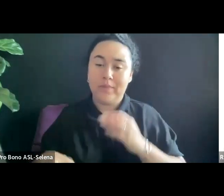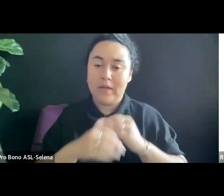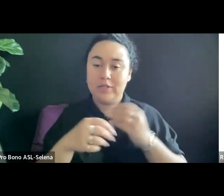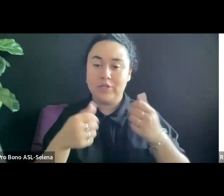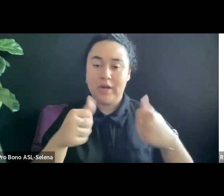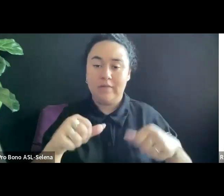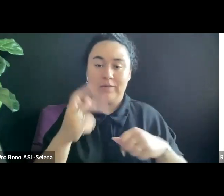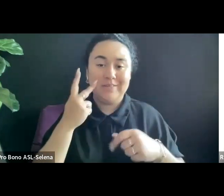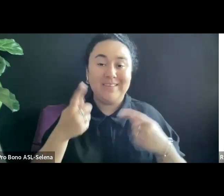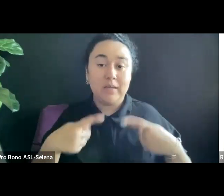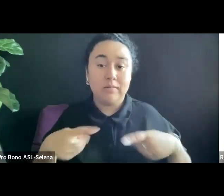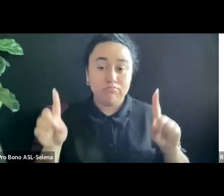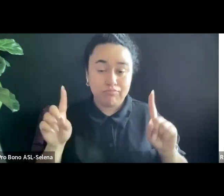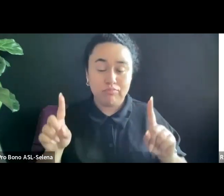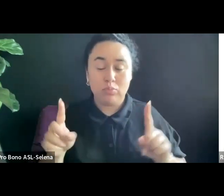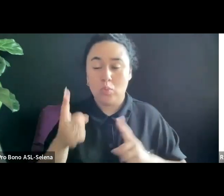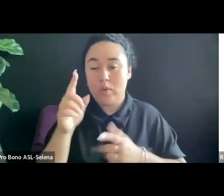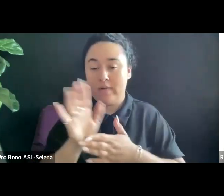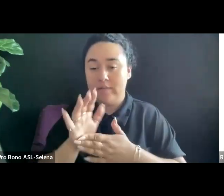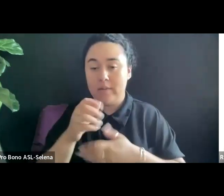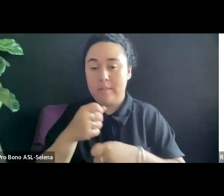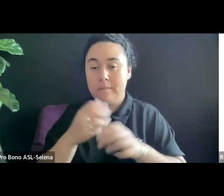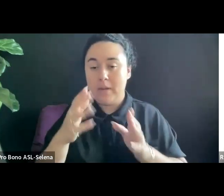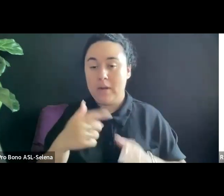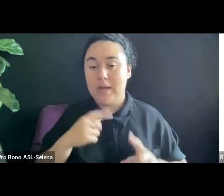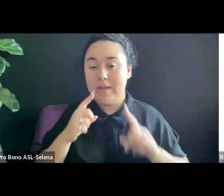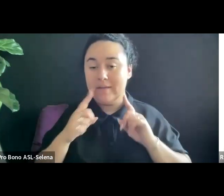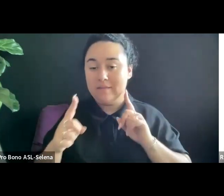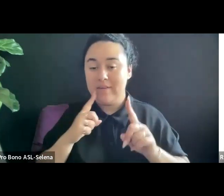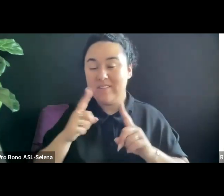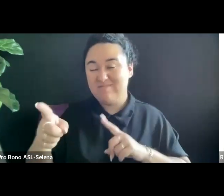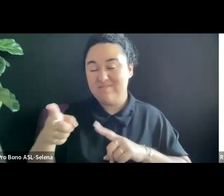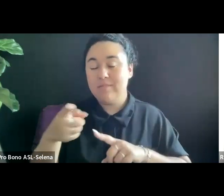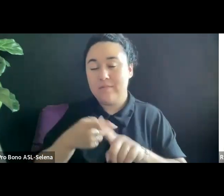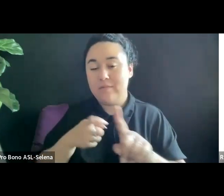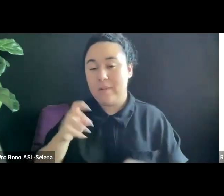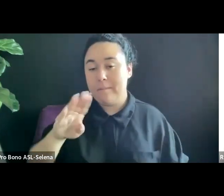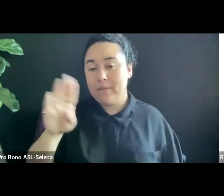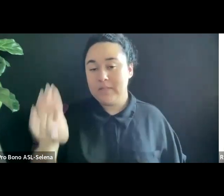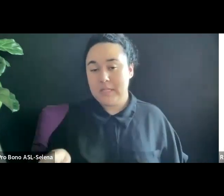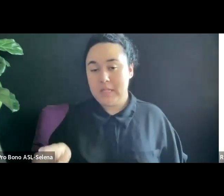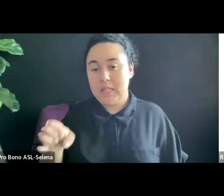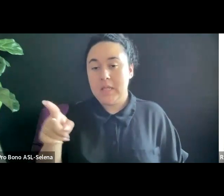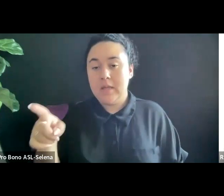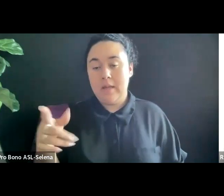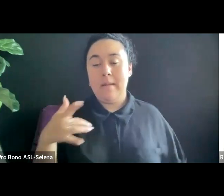ONE FILM MAKER I INTERVIEWED IS BASED IN BRAZIL BUT FREQUENTLY DOES COPRODUCTIONS WITH COMPANIES IN